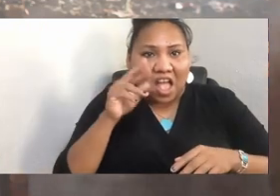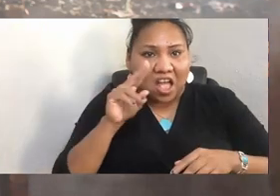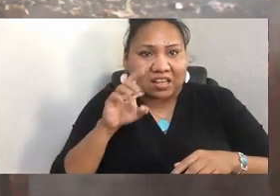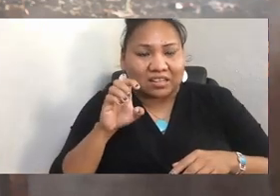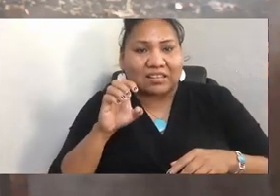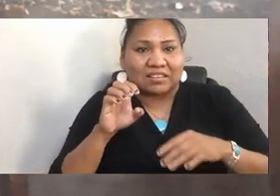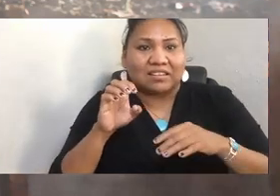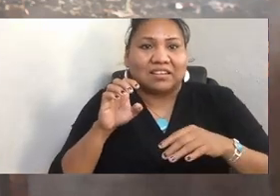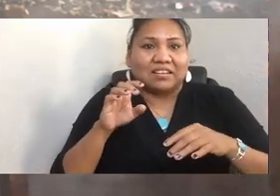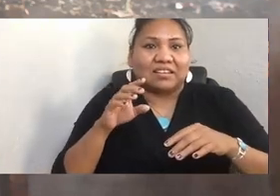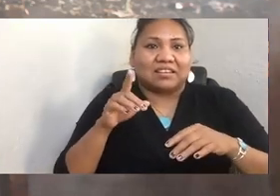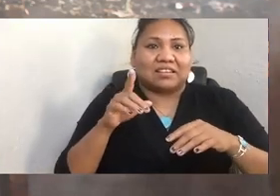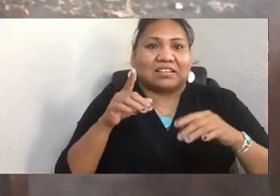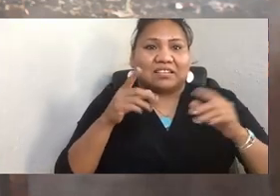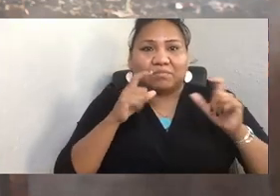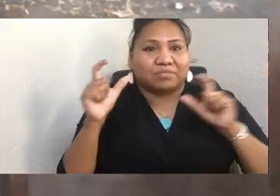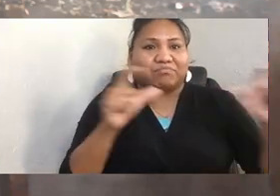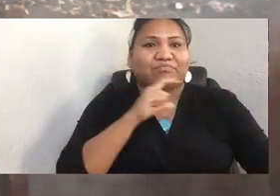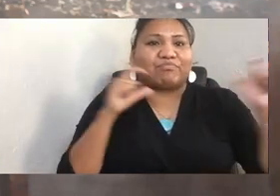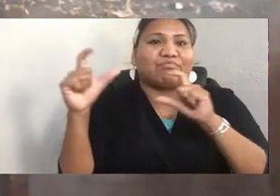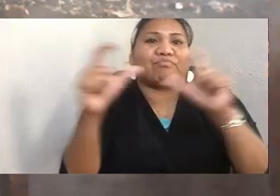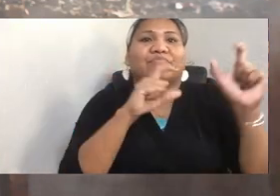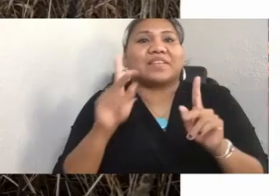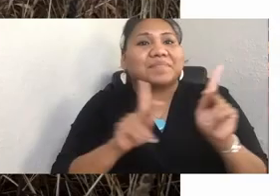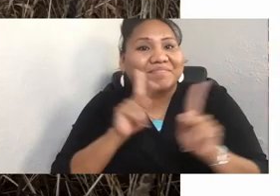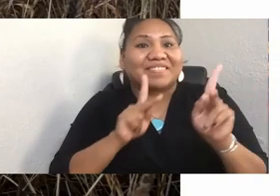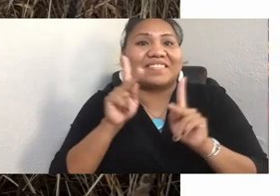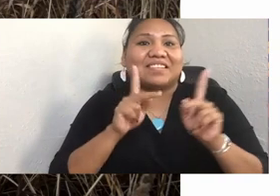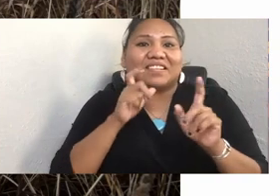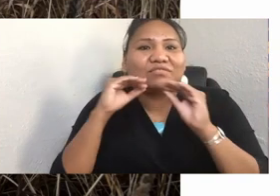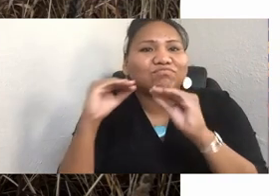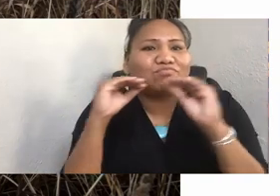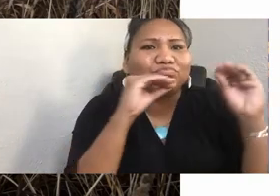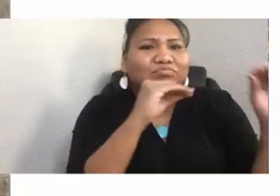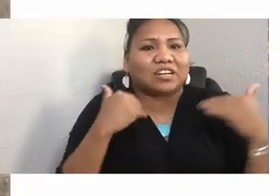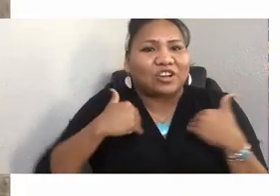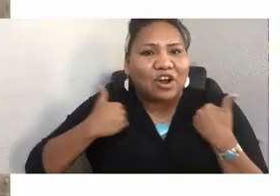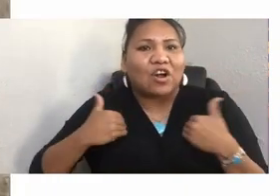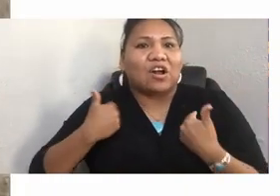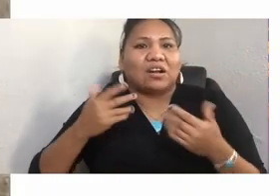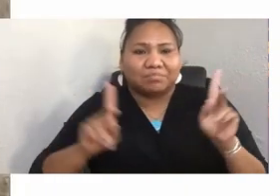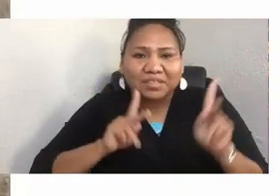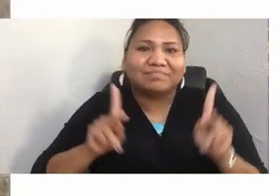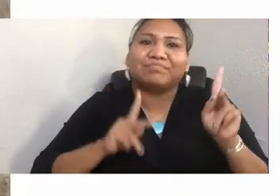children how to practice those subsistence lifestyles. And I'd even photograph my relatives back home. This is my cousin Anna.